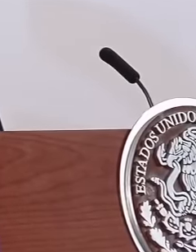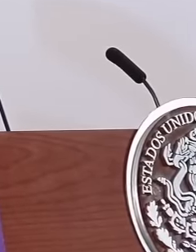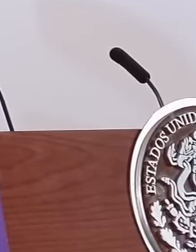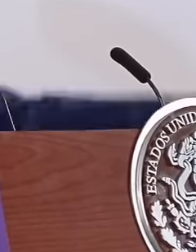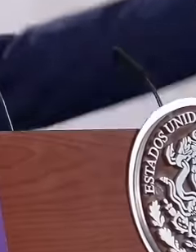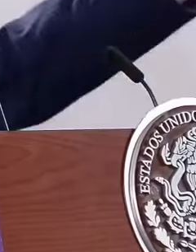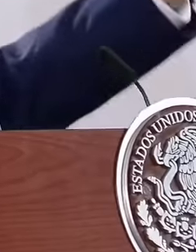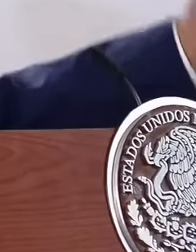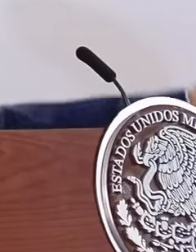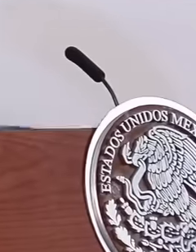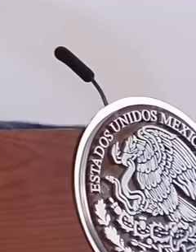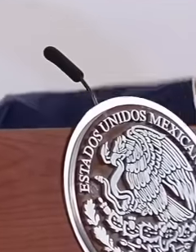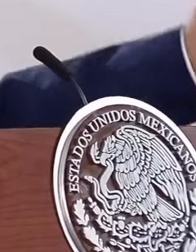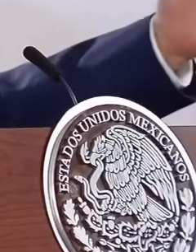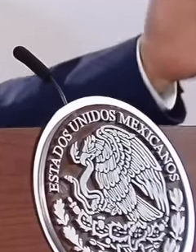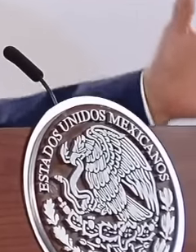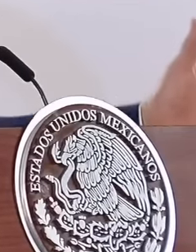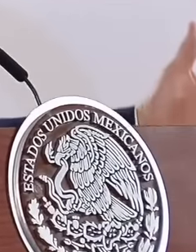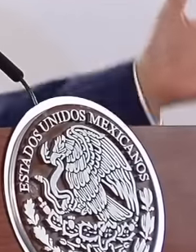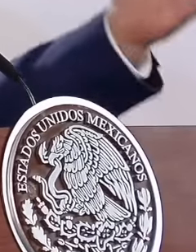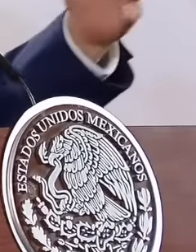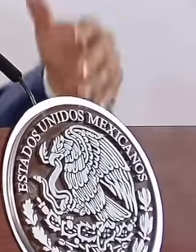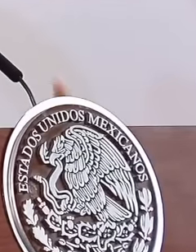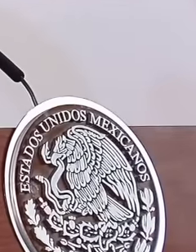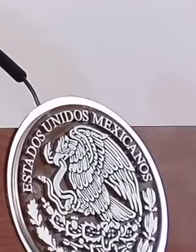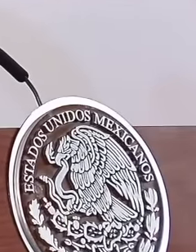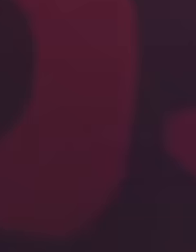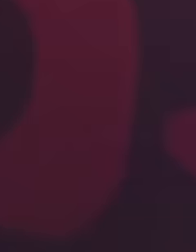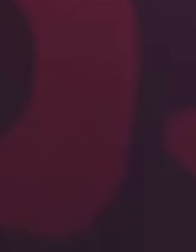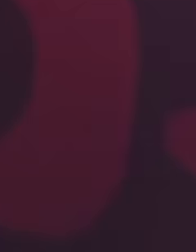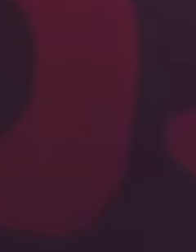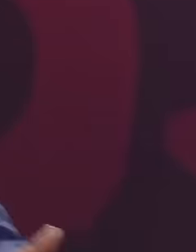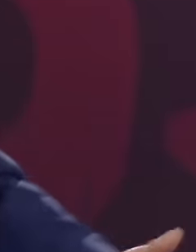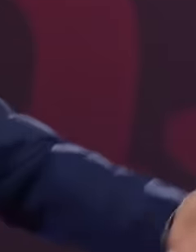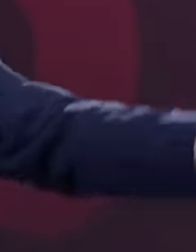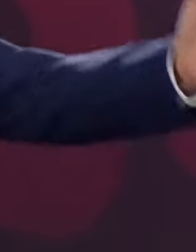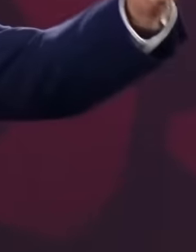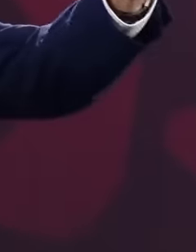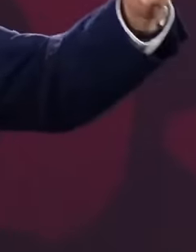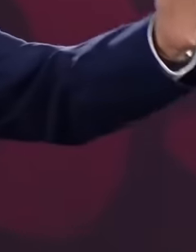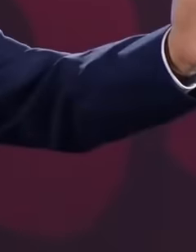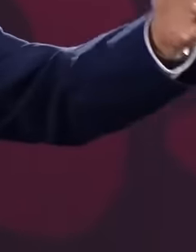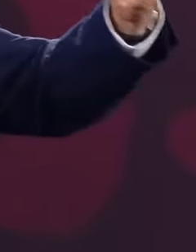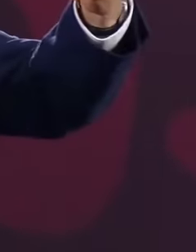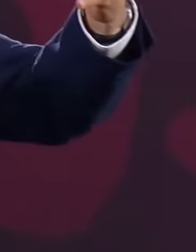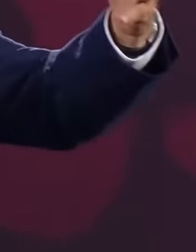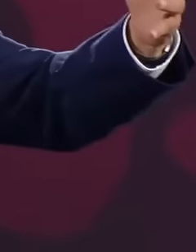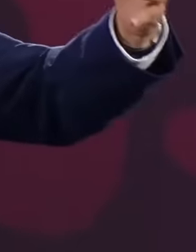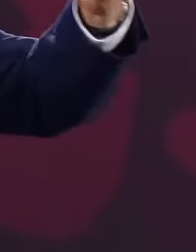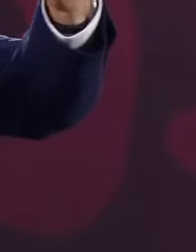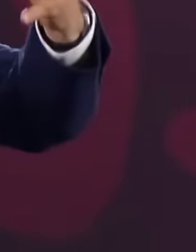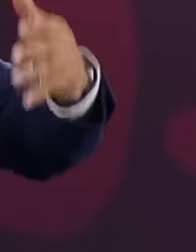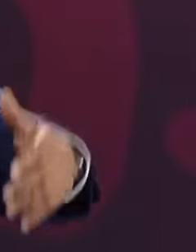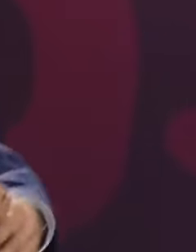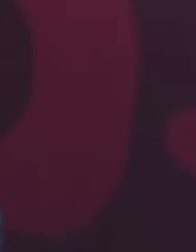was a conclave